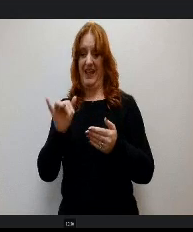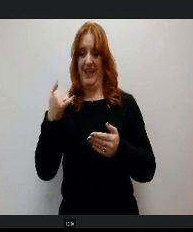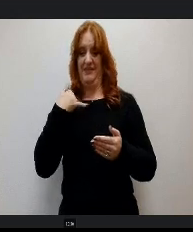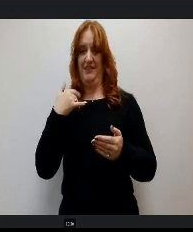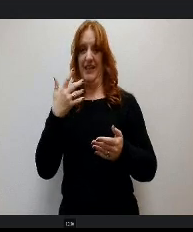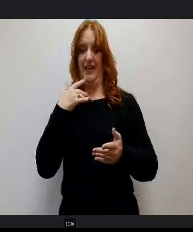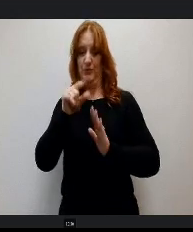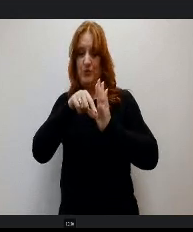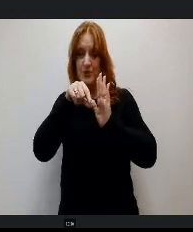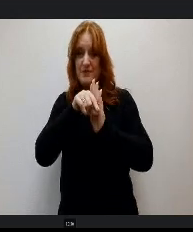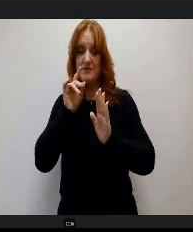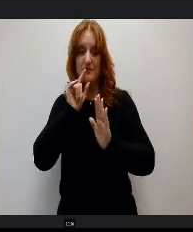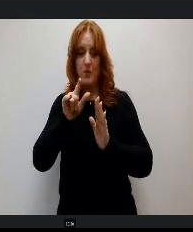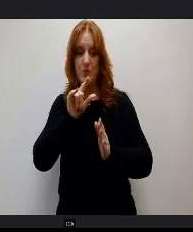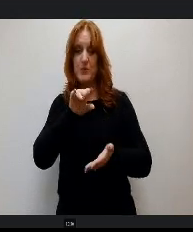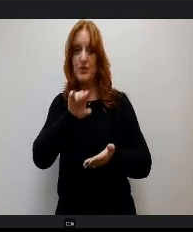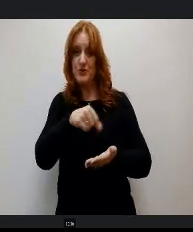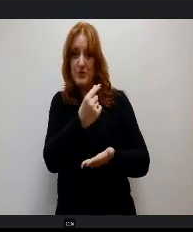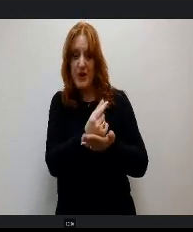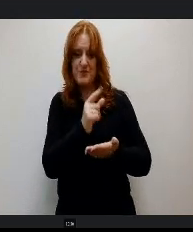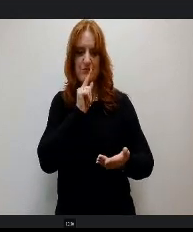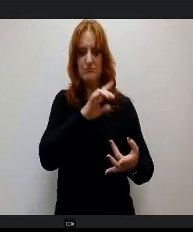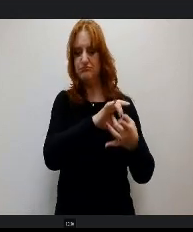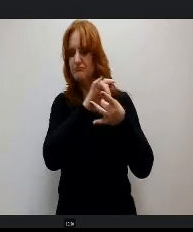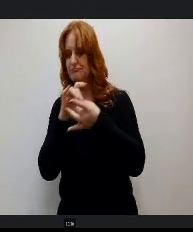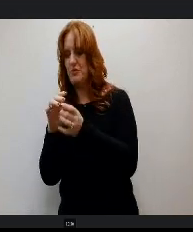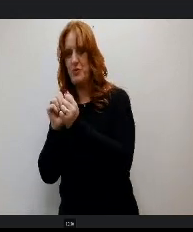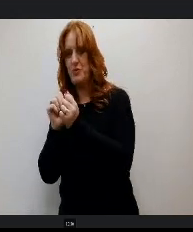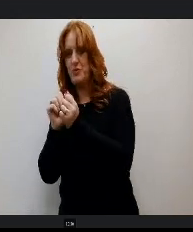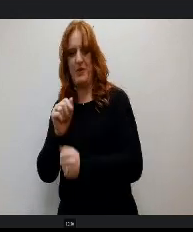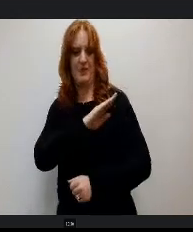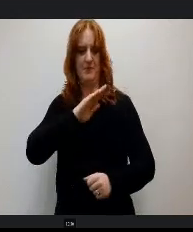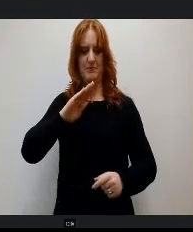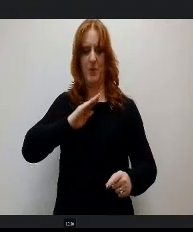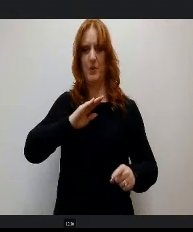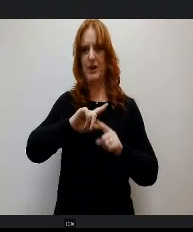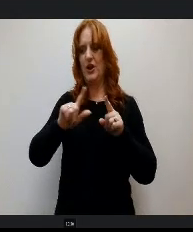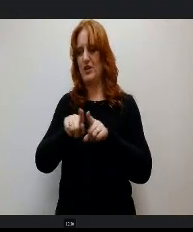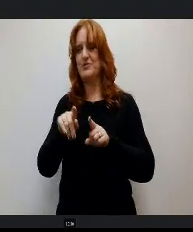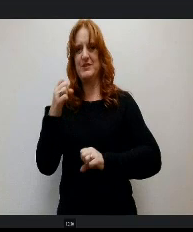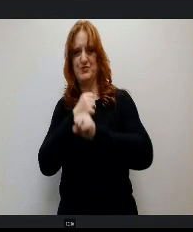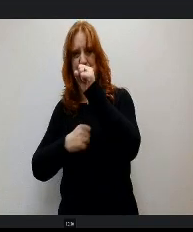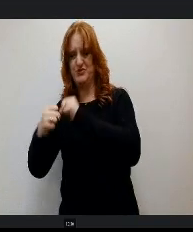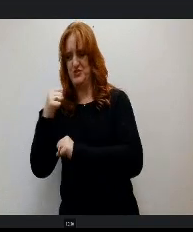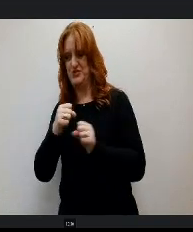will be a connection between our board ends ends and our strategic plan. We had a chance to honor Dr. Smith.